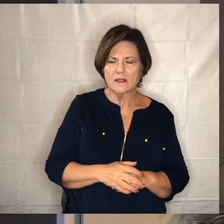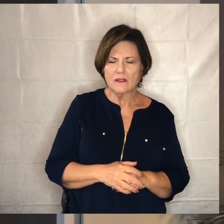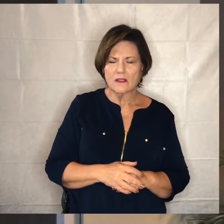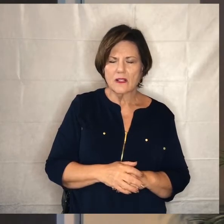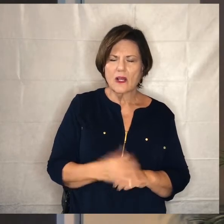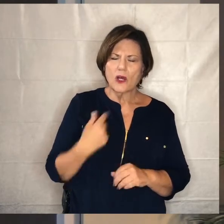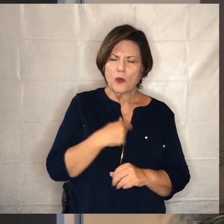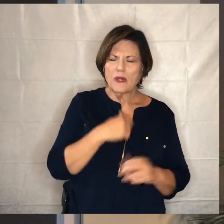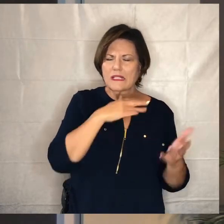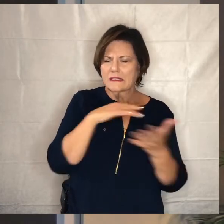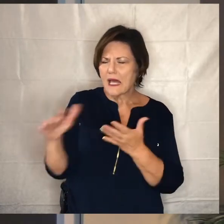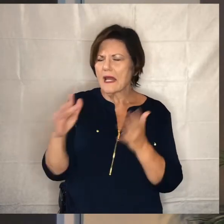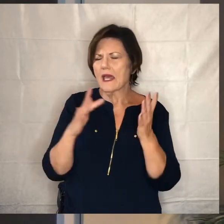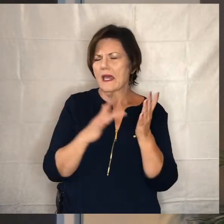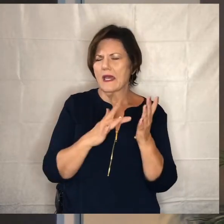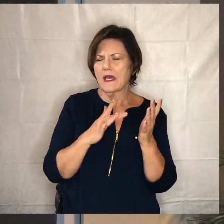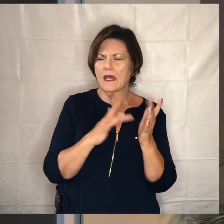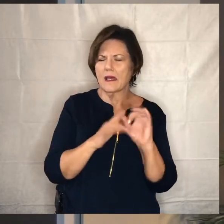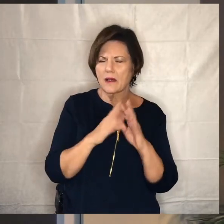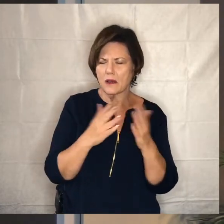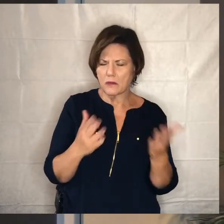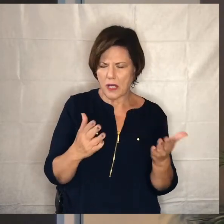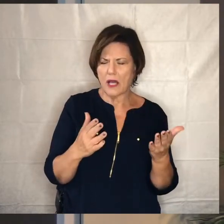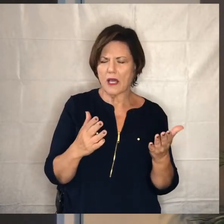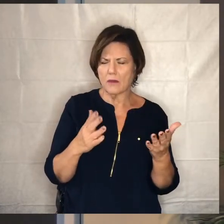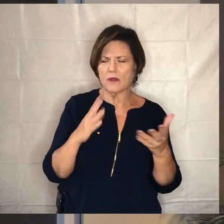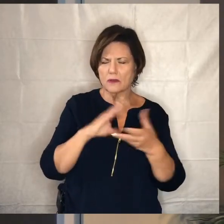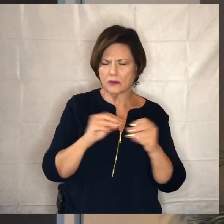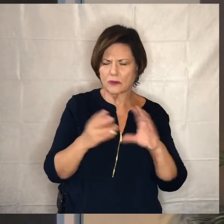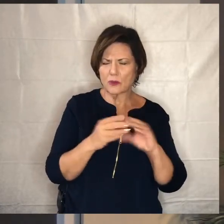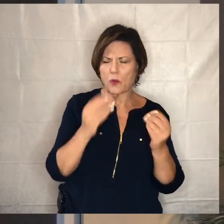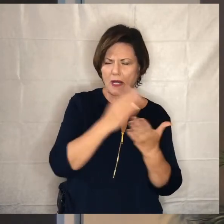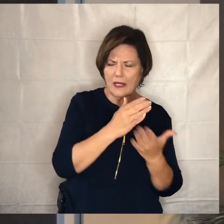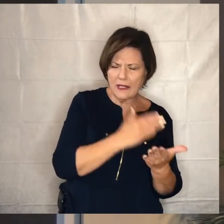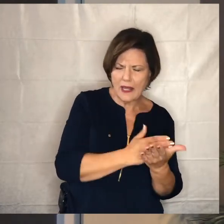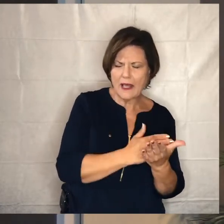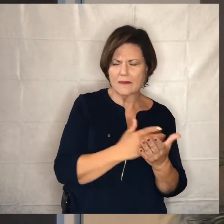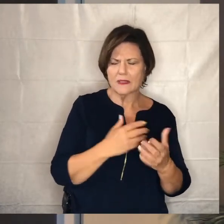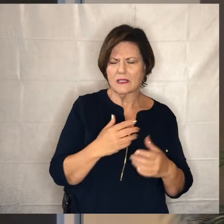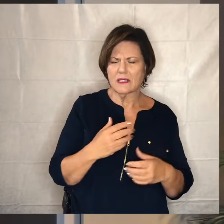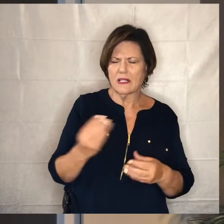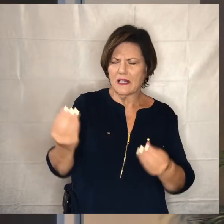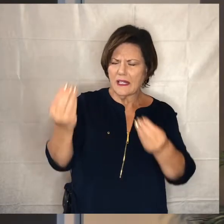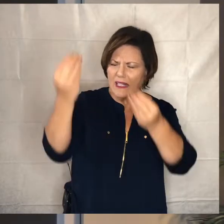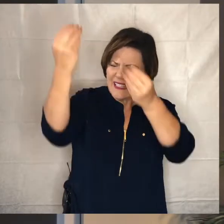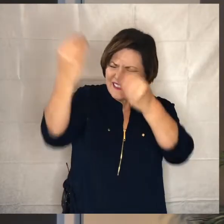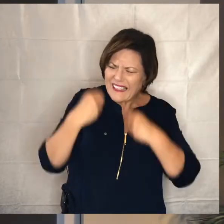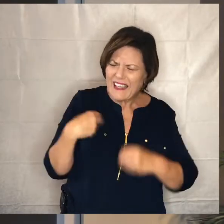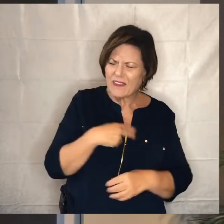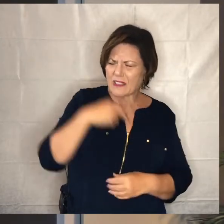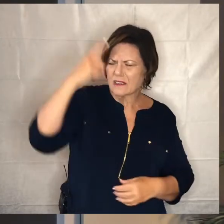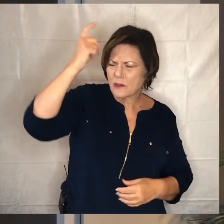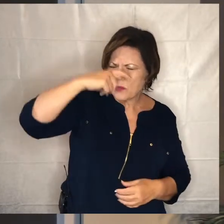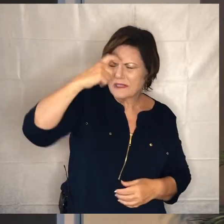parables as we uh wrestle with this particular parable god would you give us insight and wisdom so that we might know